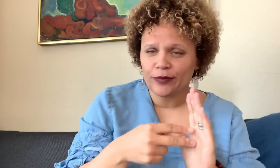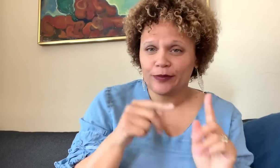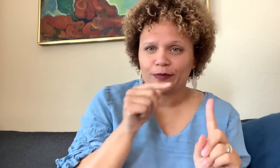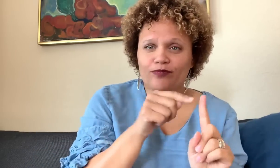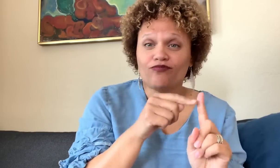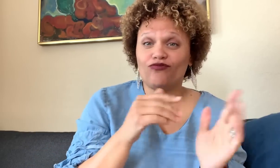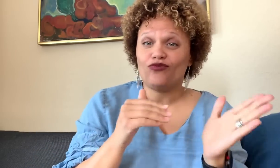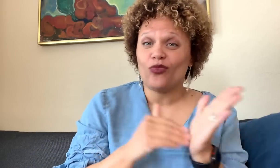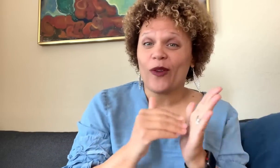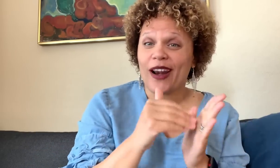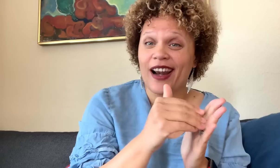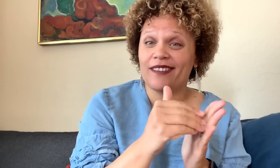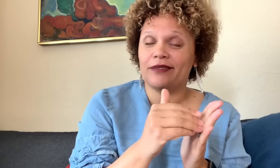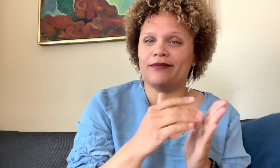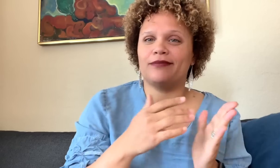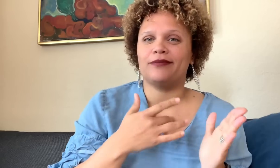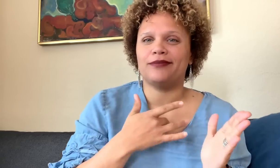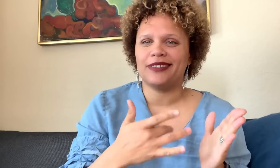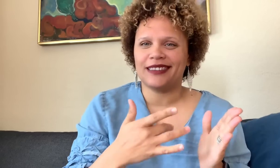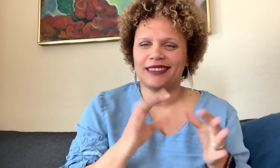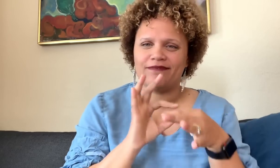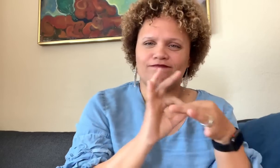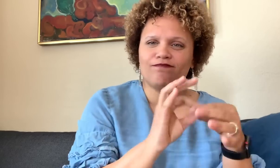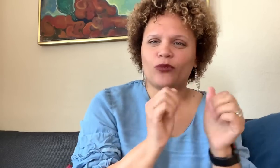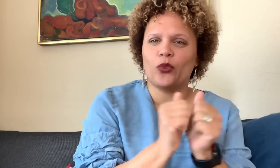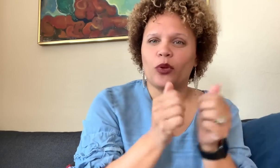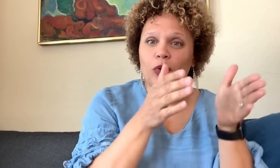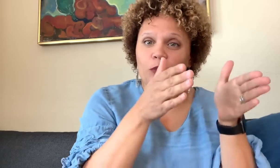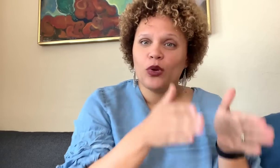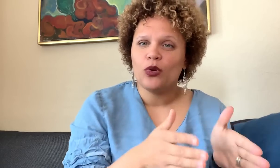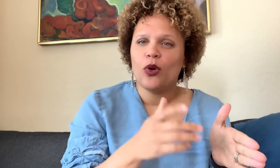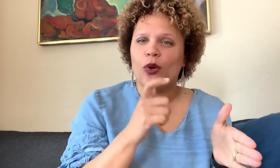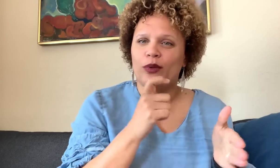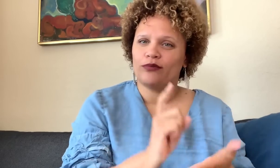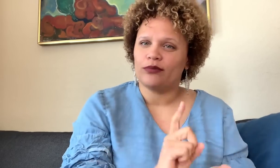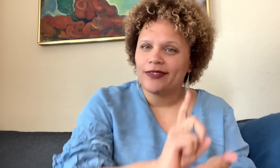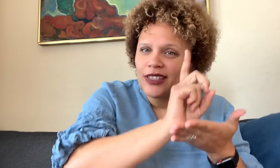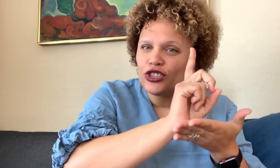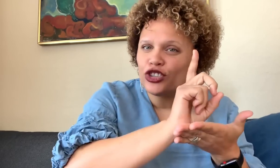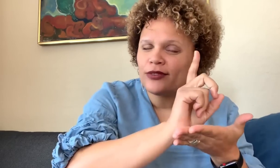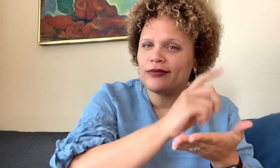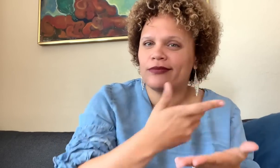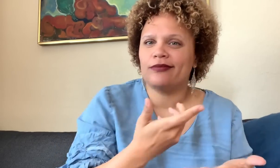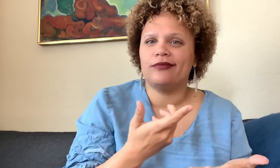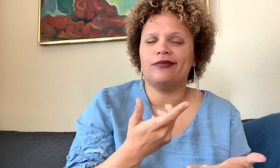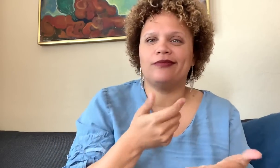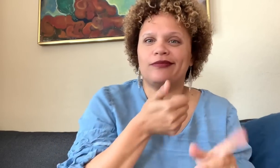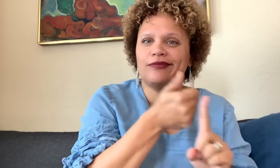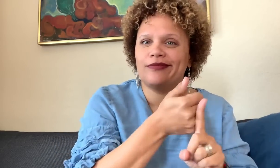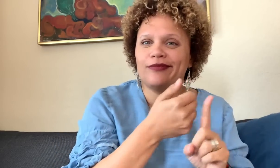Let’s go back to intent. It often begins with someone who has privilege.